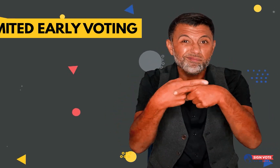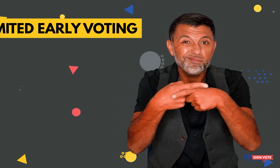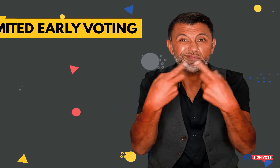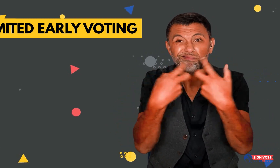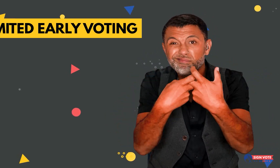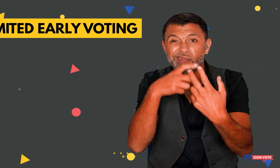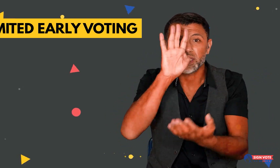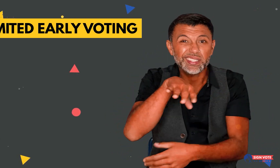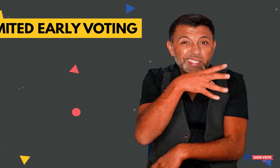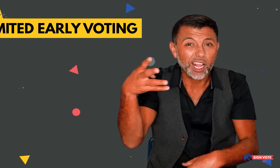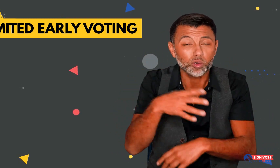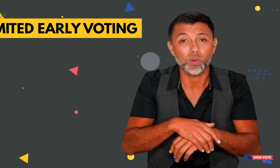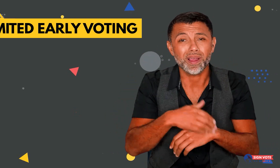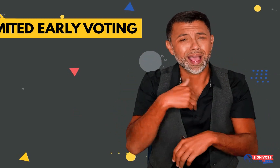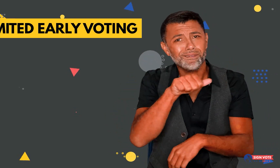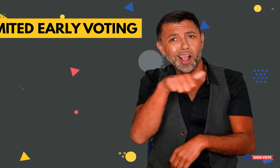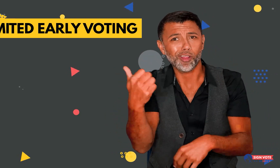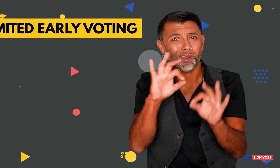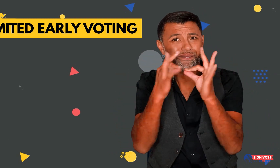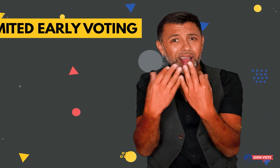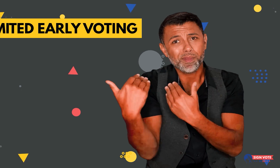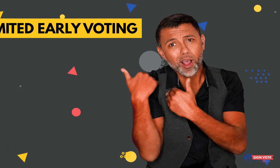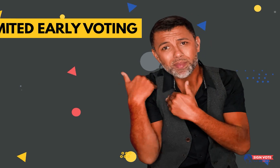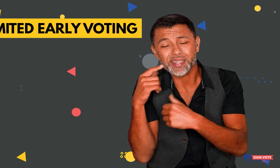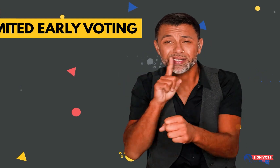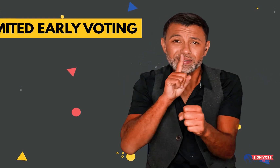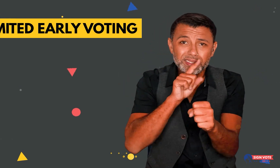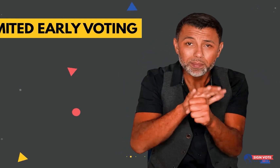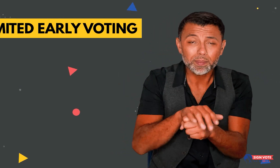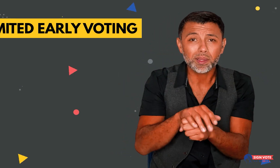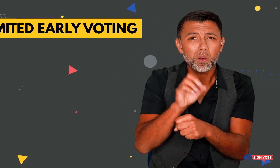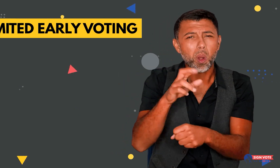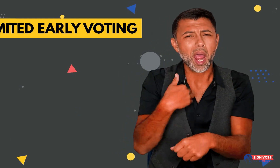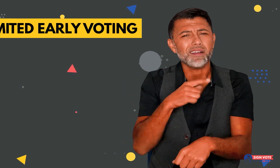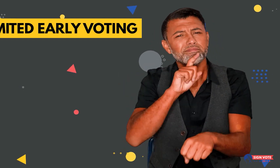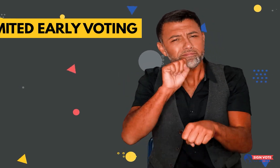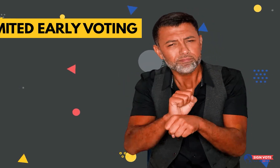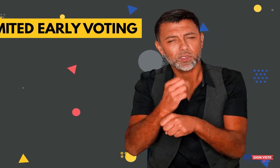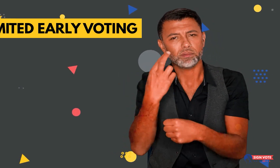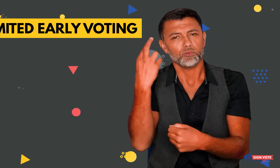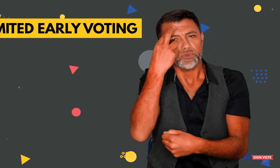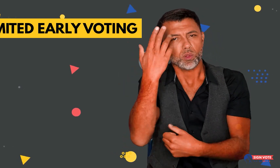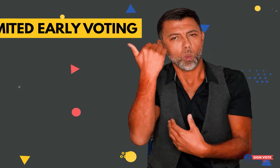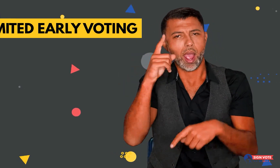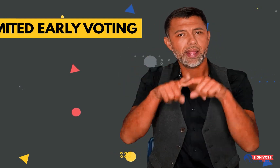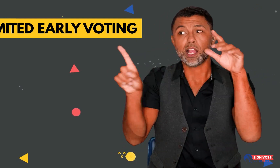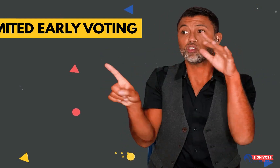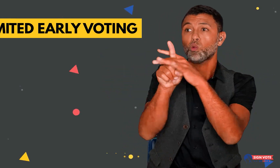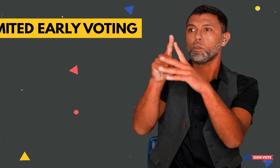may have scheduling conflicts or family obligations or a legitimate reason preventing them